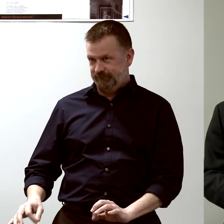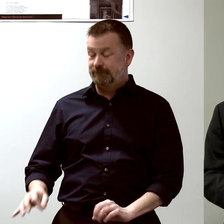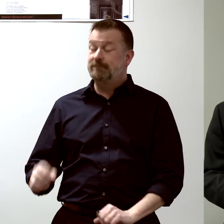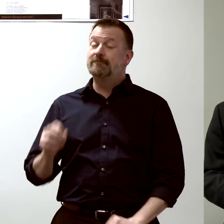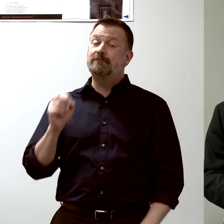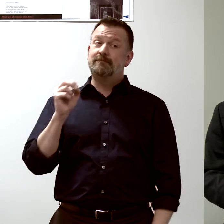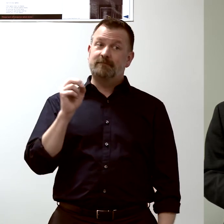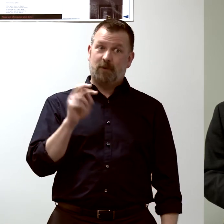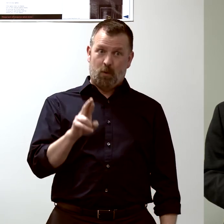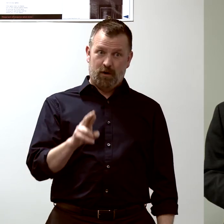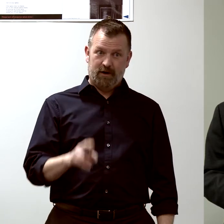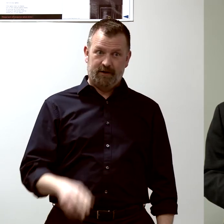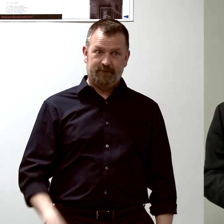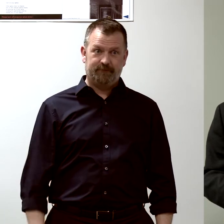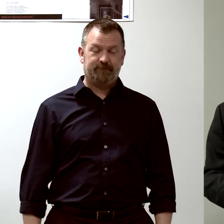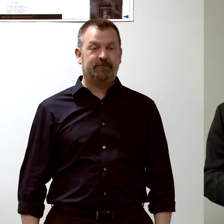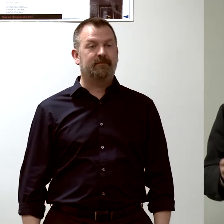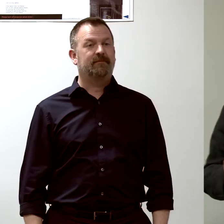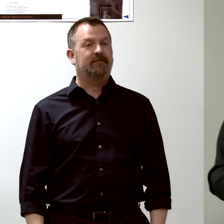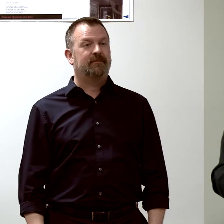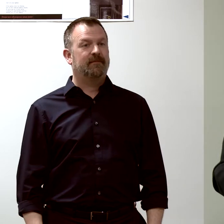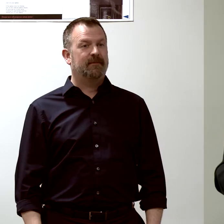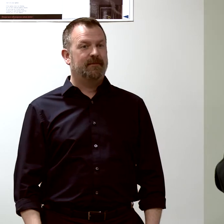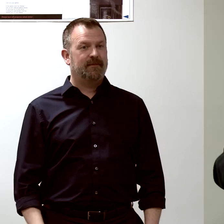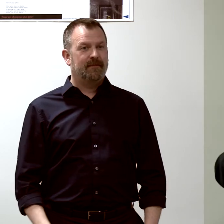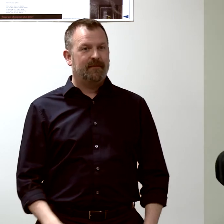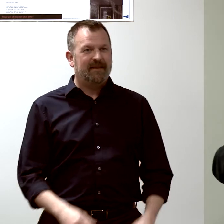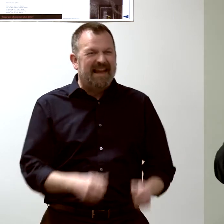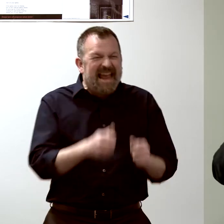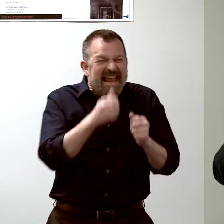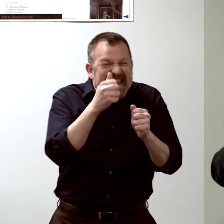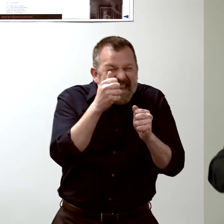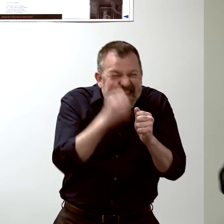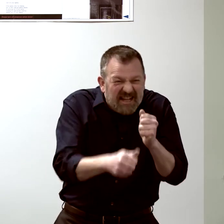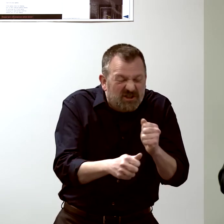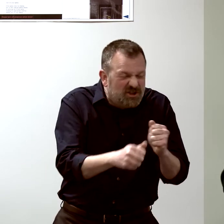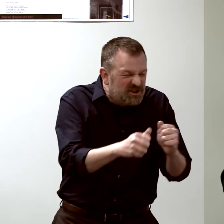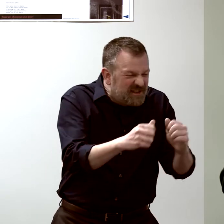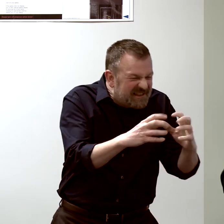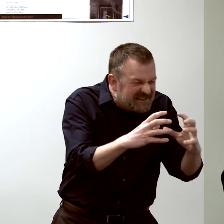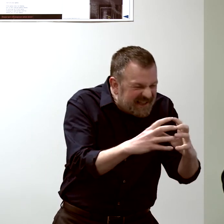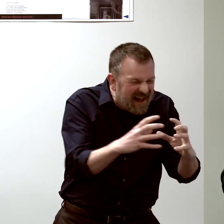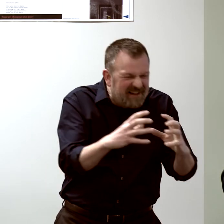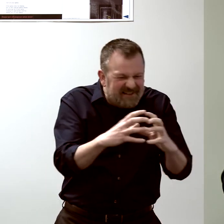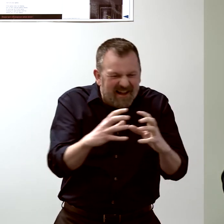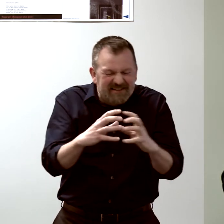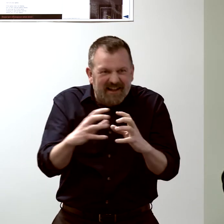or we simulate each and every little cell and how they divide...